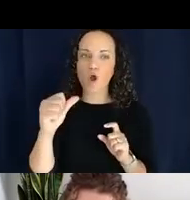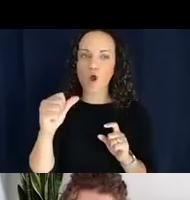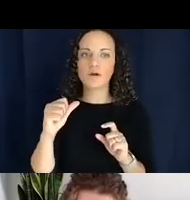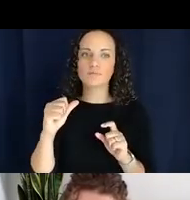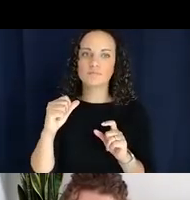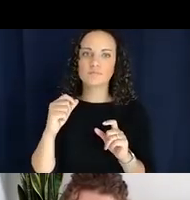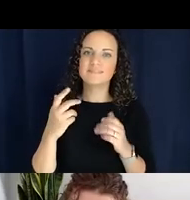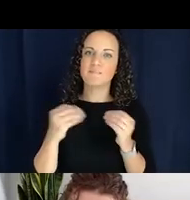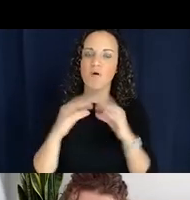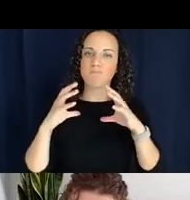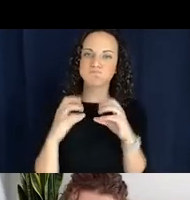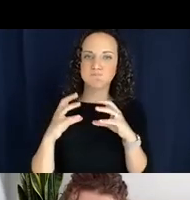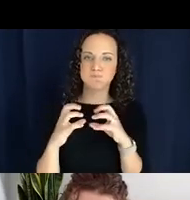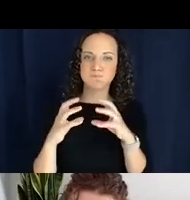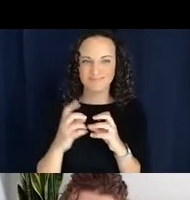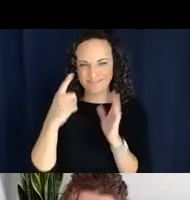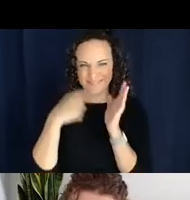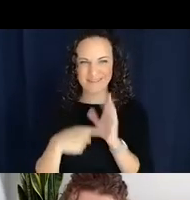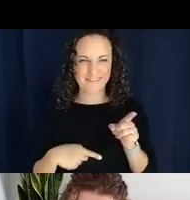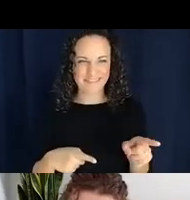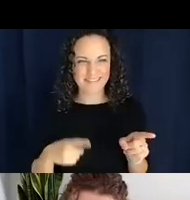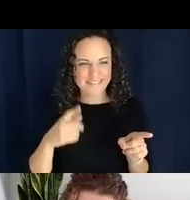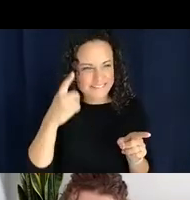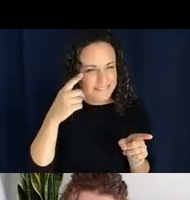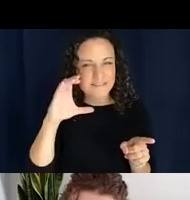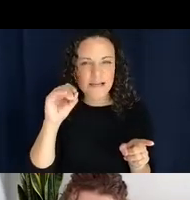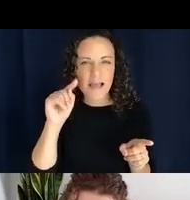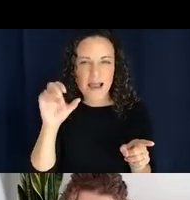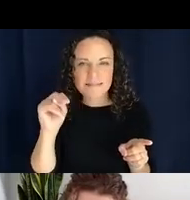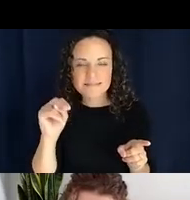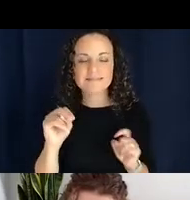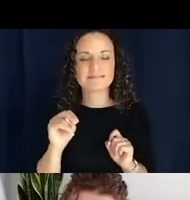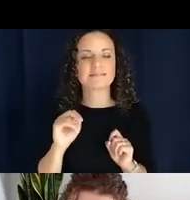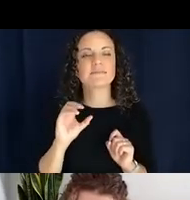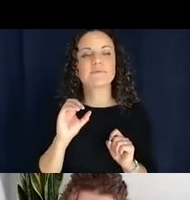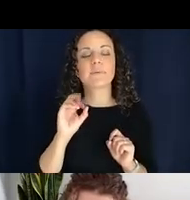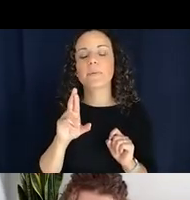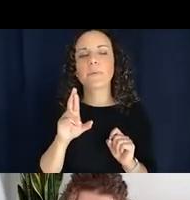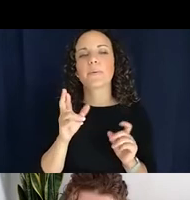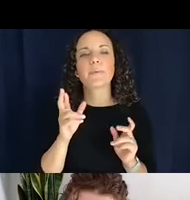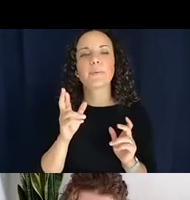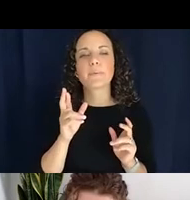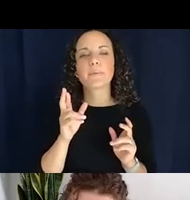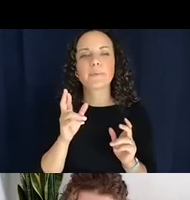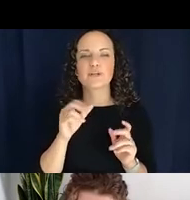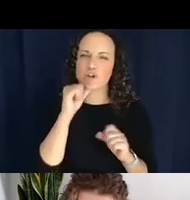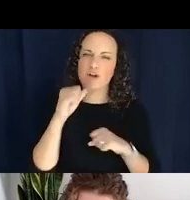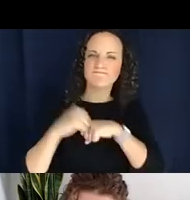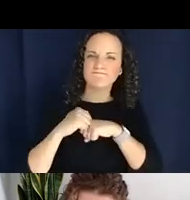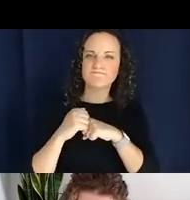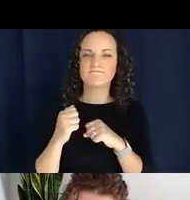there is basically like a piece of cotton. It could be also kind of like a ball of wool